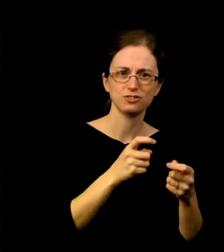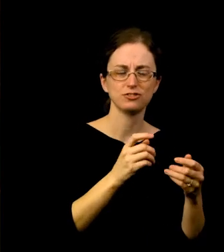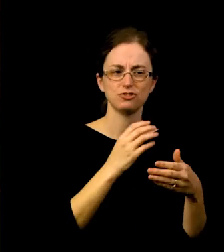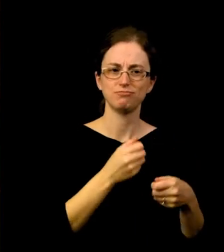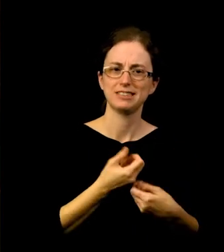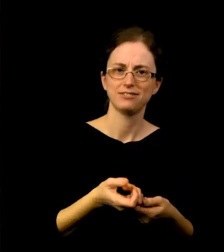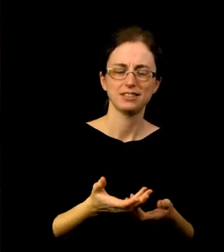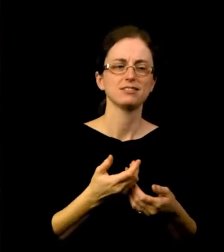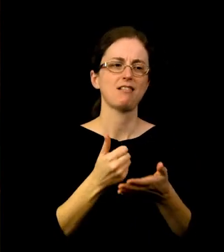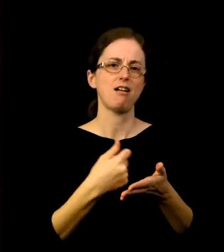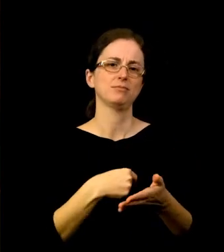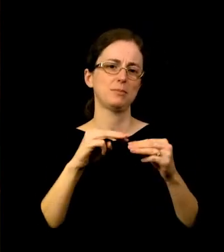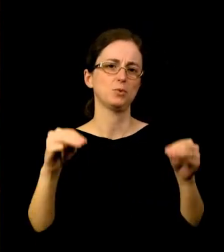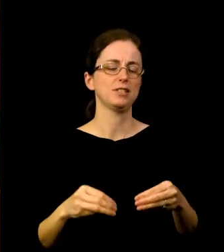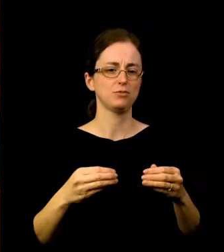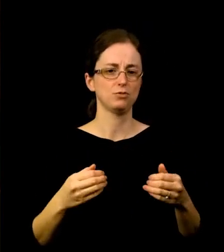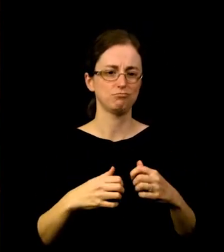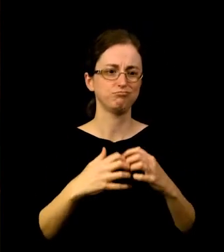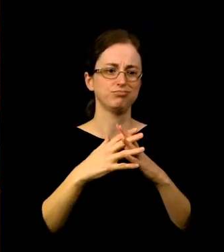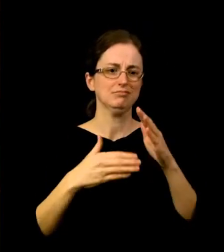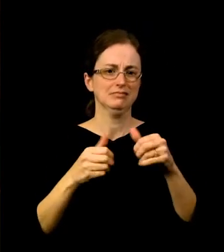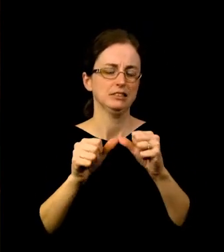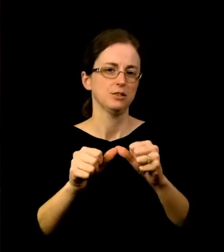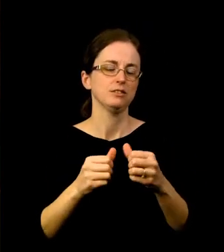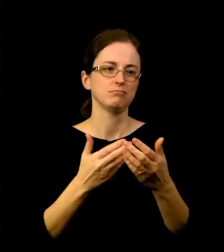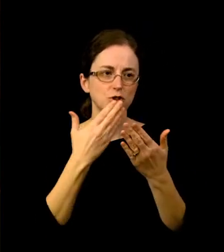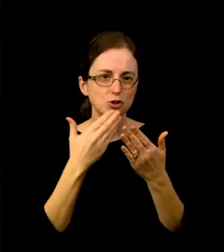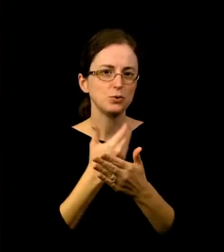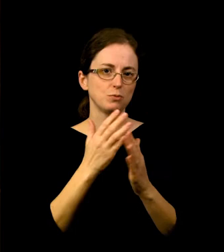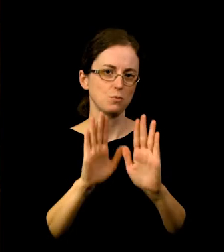Thank you, Fred, for all that you have done. Our entire community is grateful.